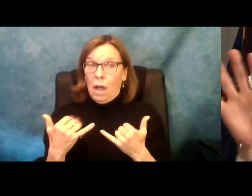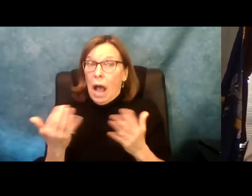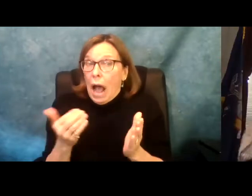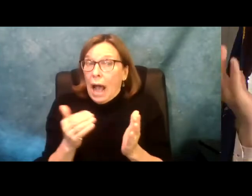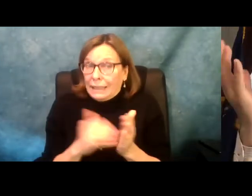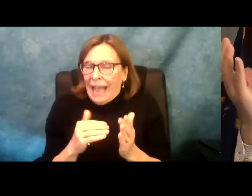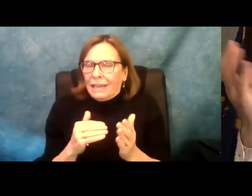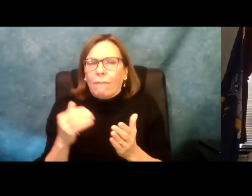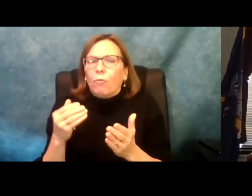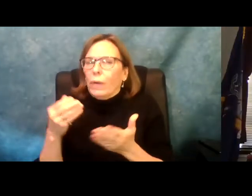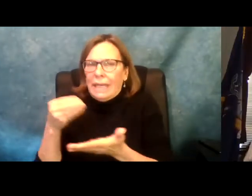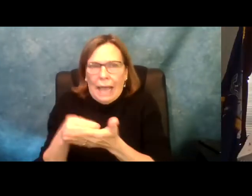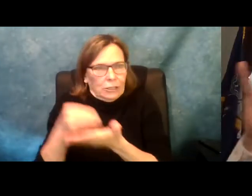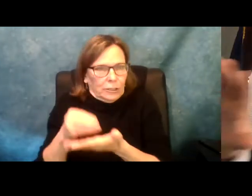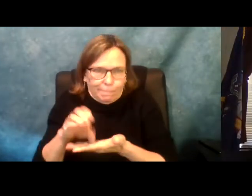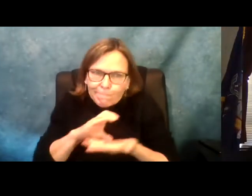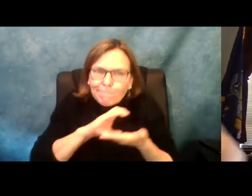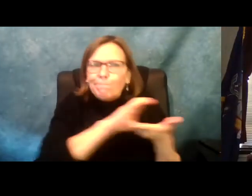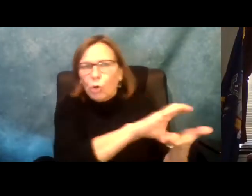everything it has brought a deluge, if you will. So this